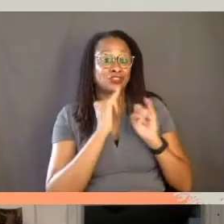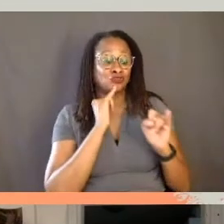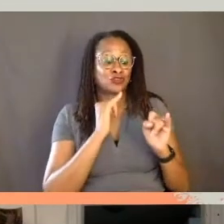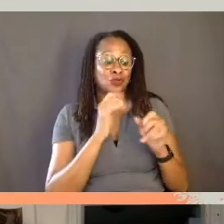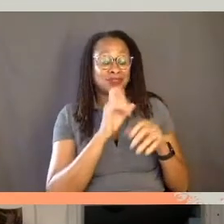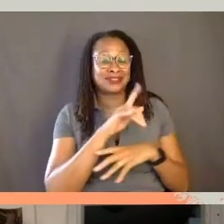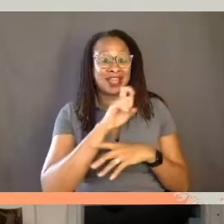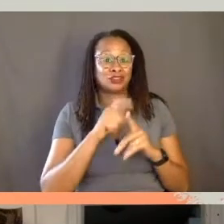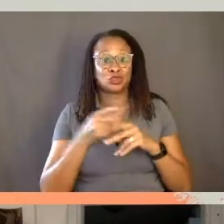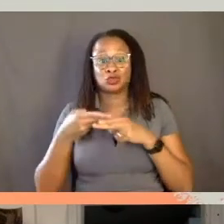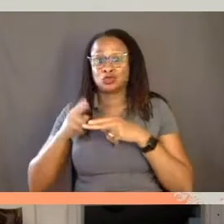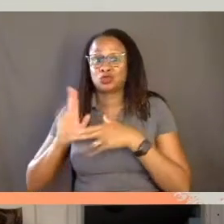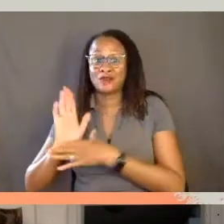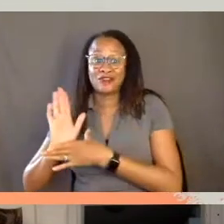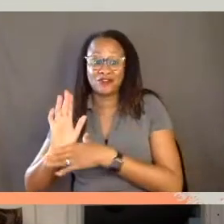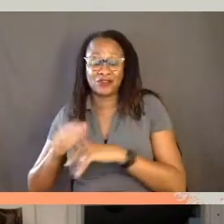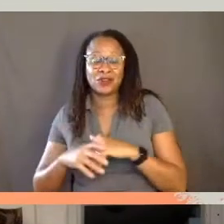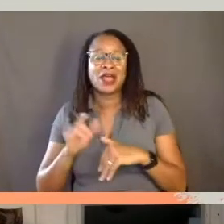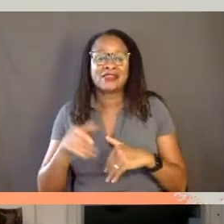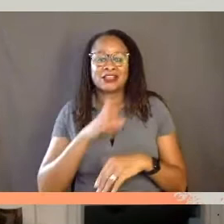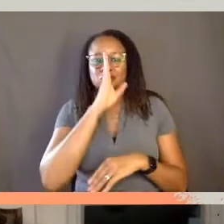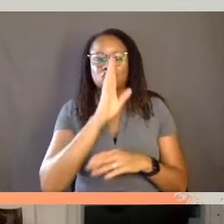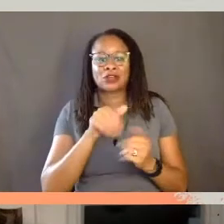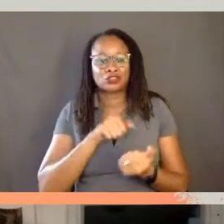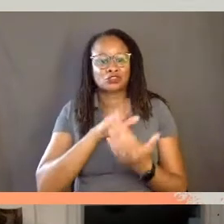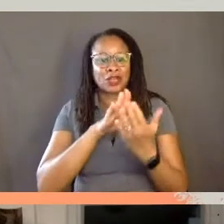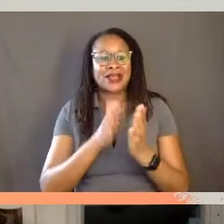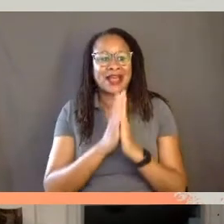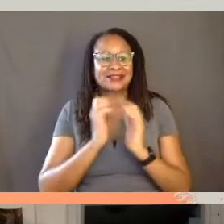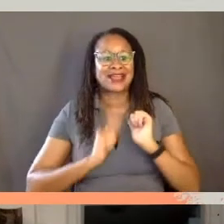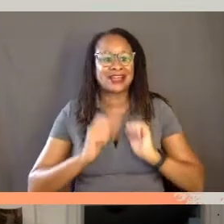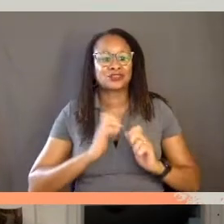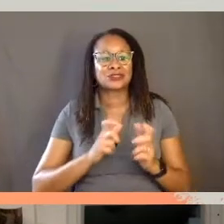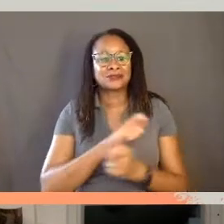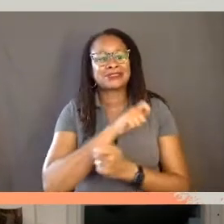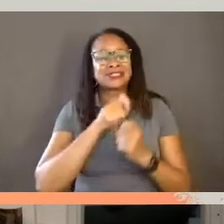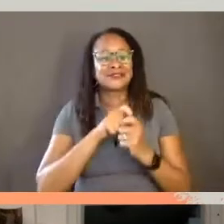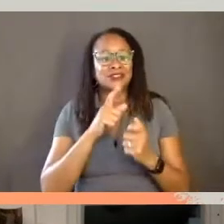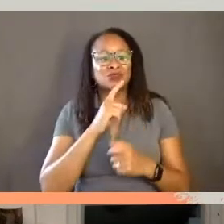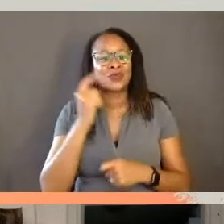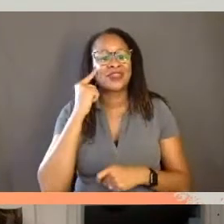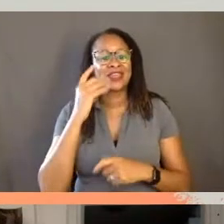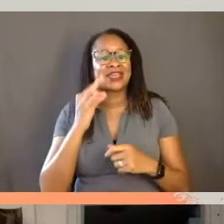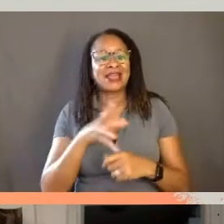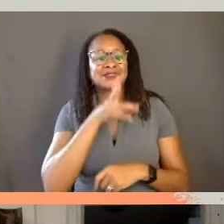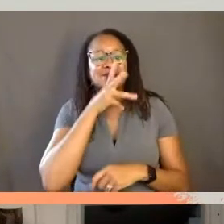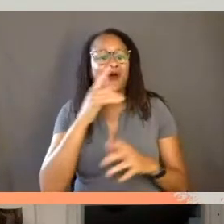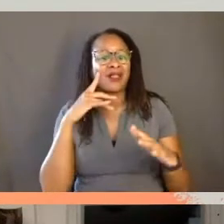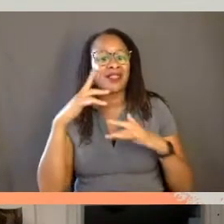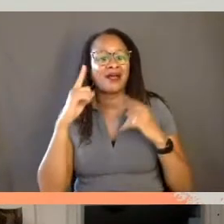is the direct address where we ask actors explicitly to think and narrate out loud about their character,